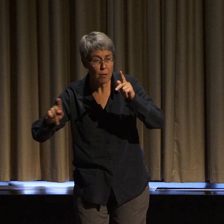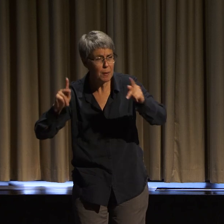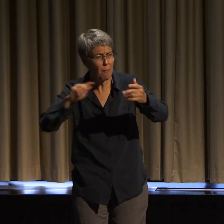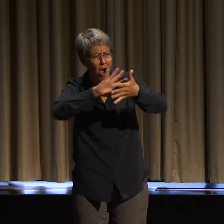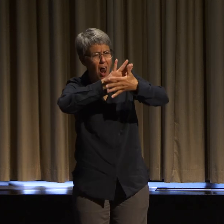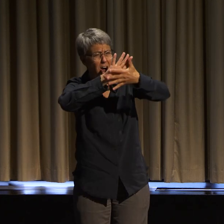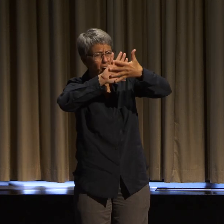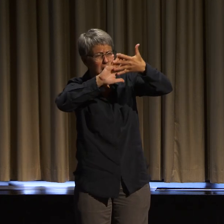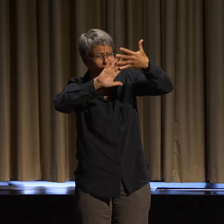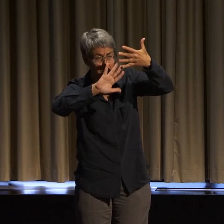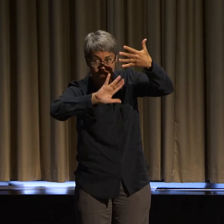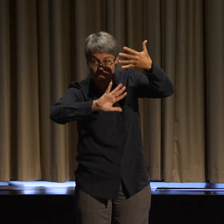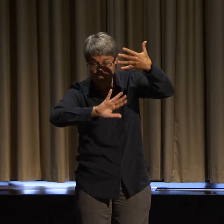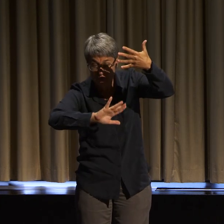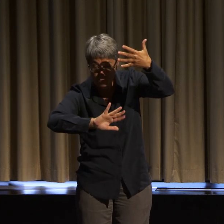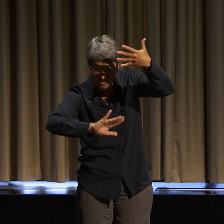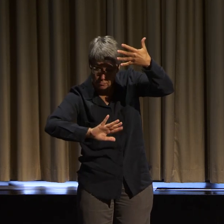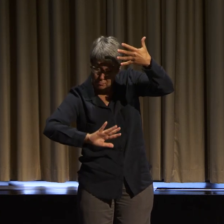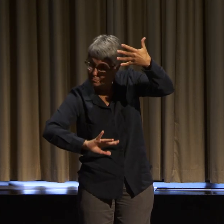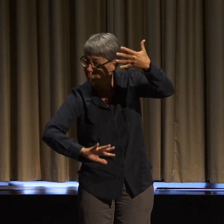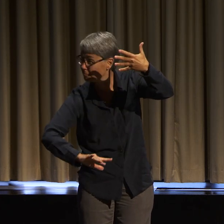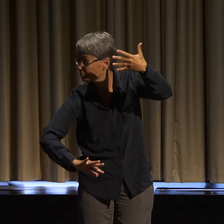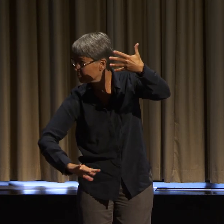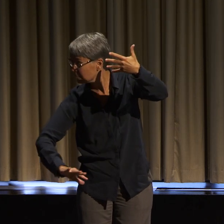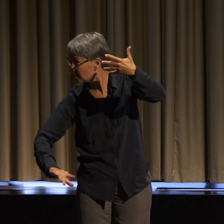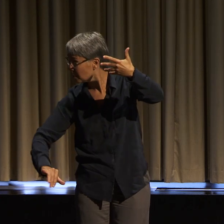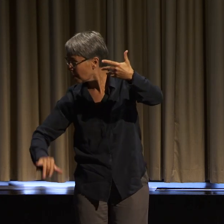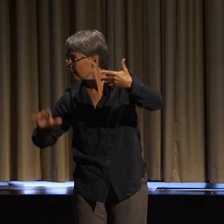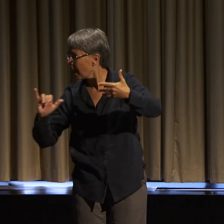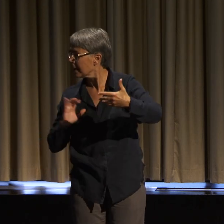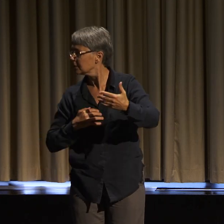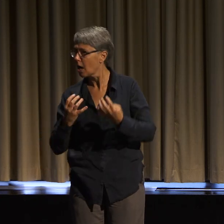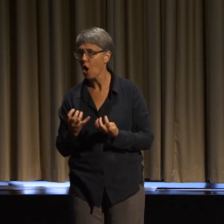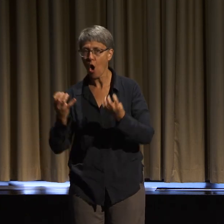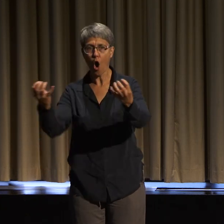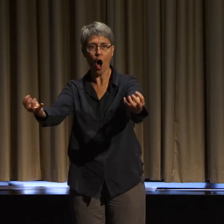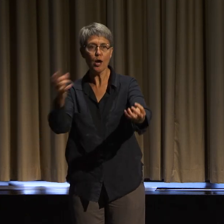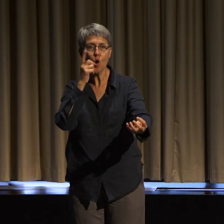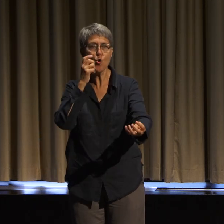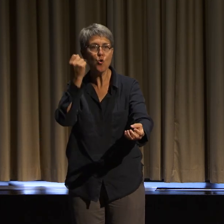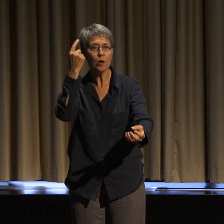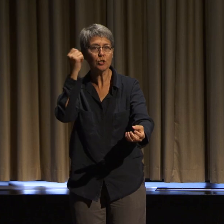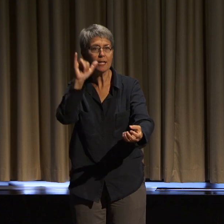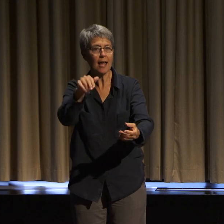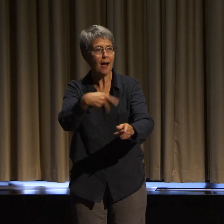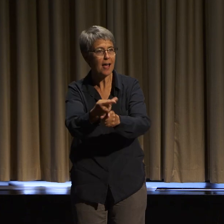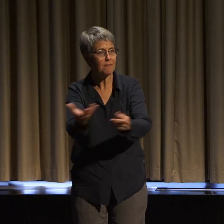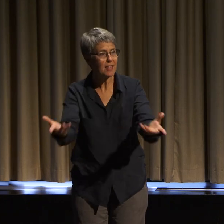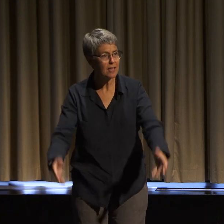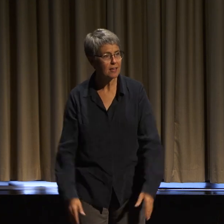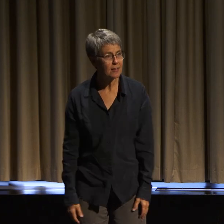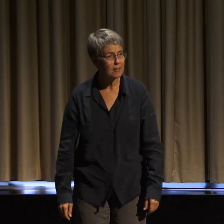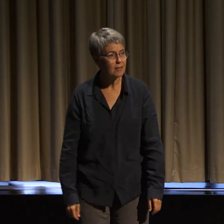and who understands how all of these things intersect. Who is that person? Who are those people?